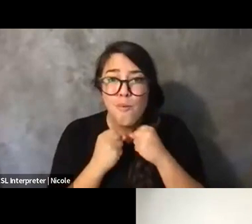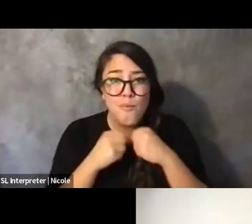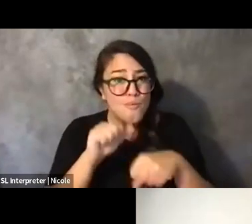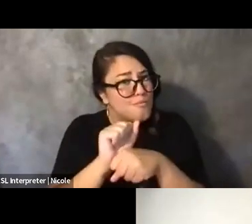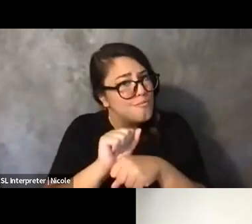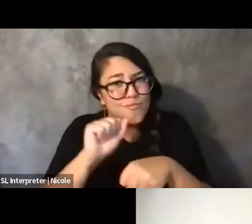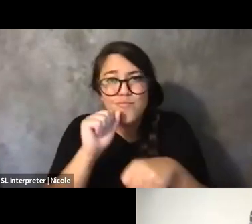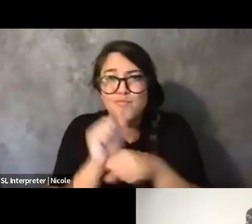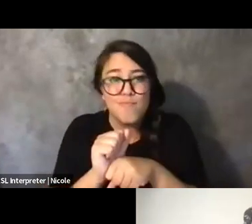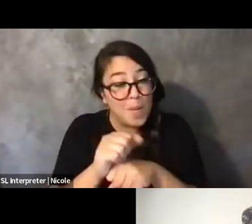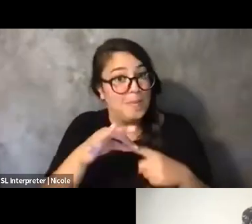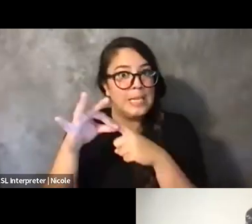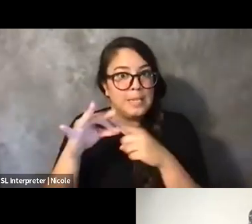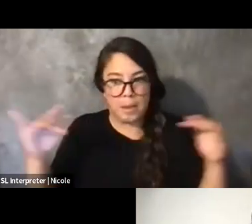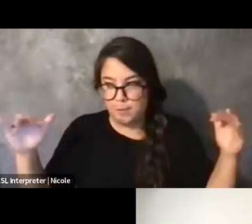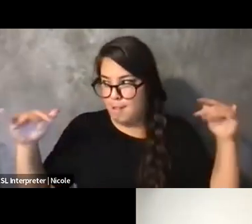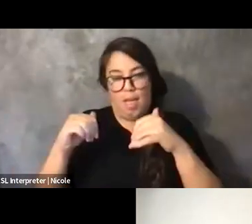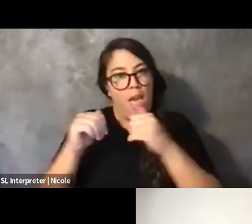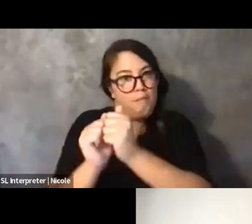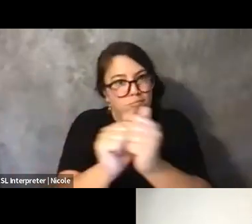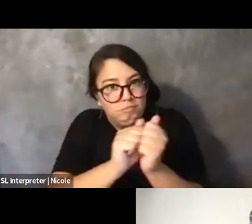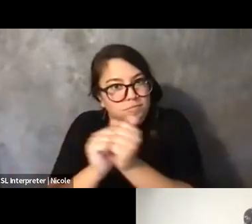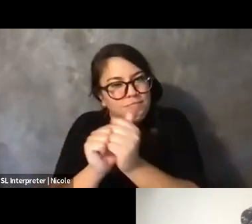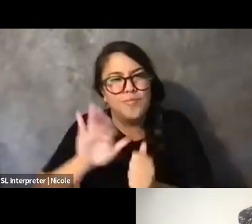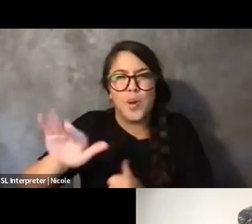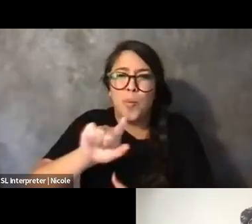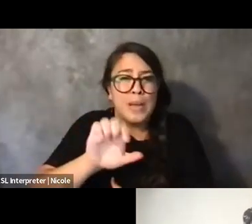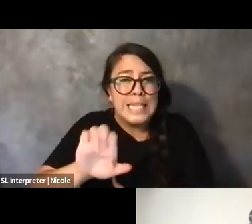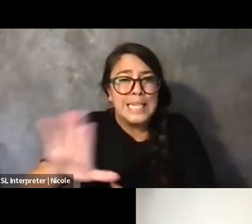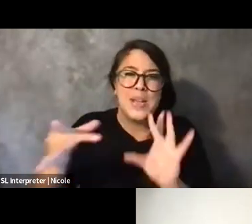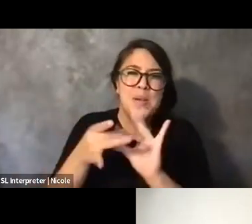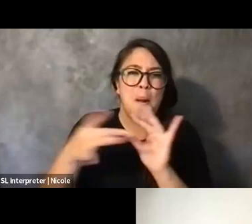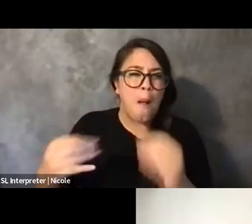And so, what you said, Zee, felt really moving to me because when you, like,